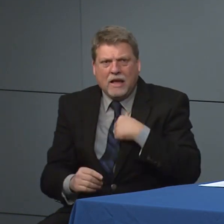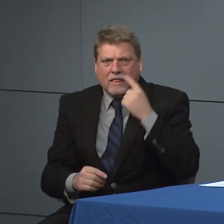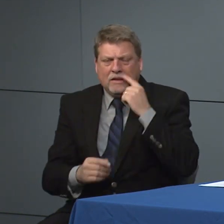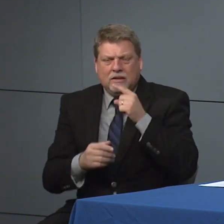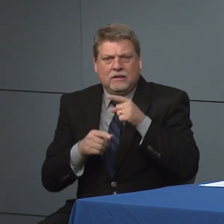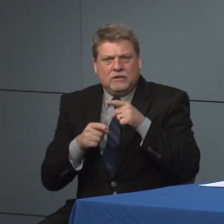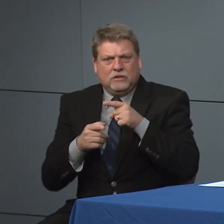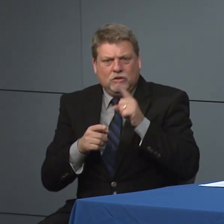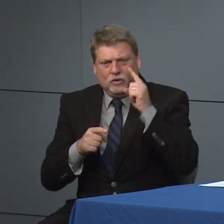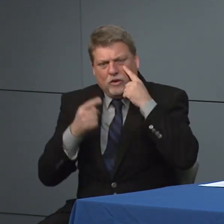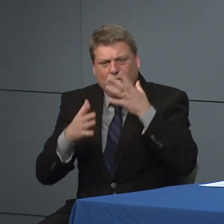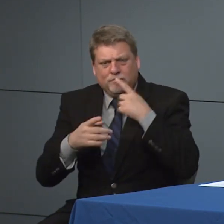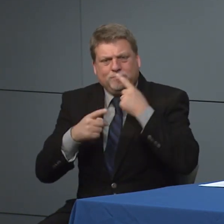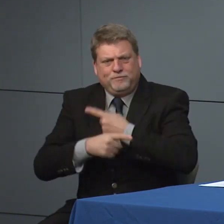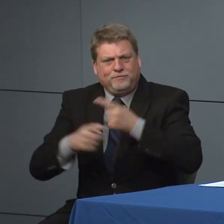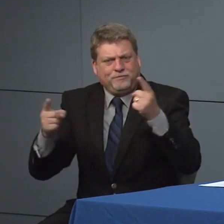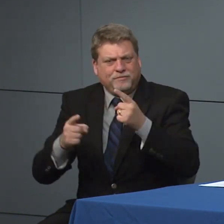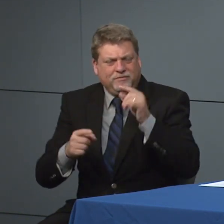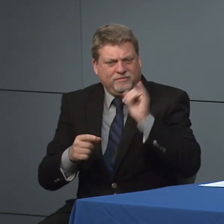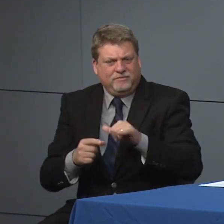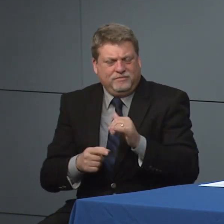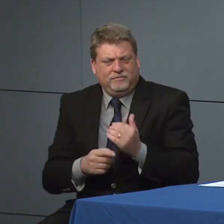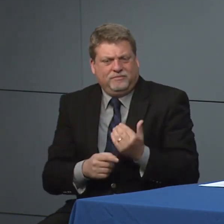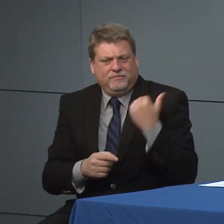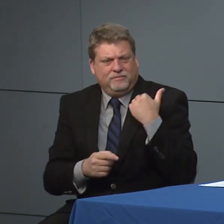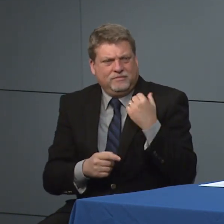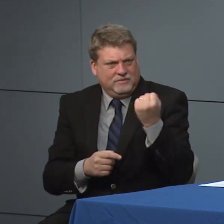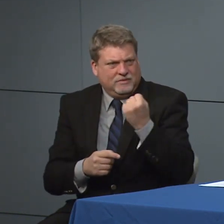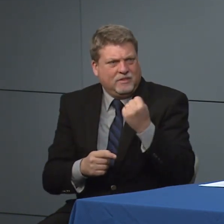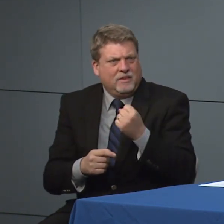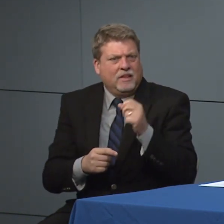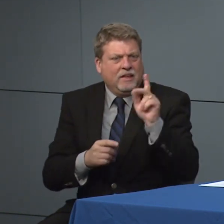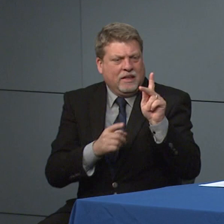when the governor discuss having the K through 12 schools